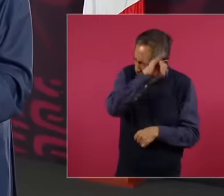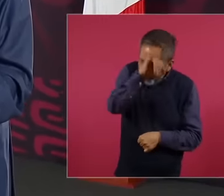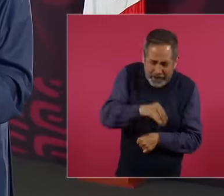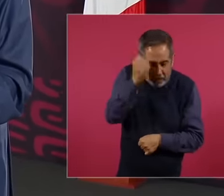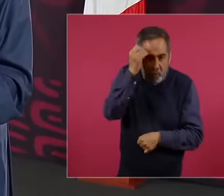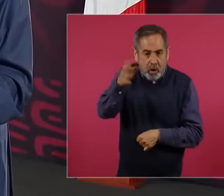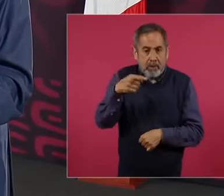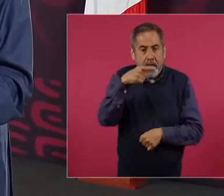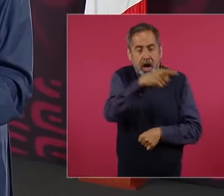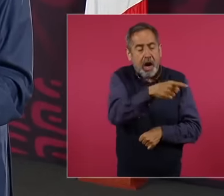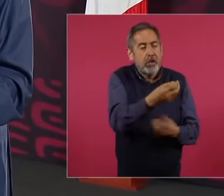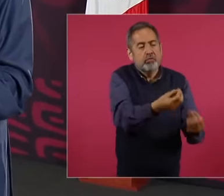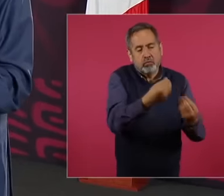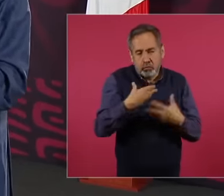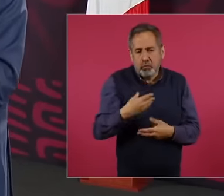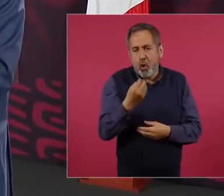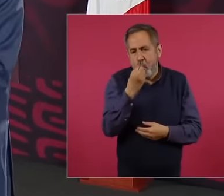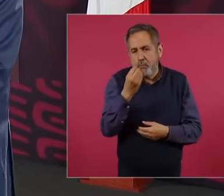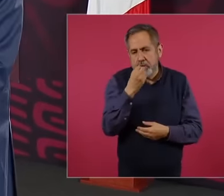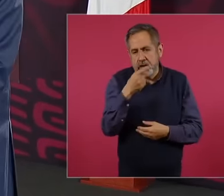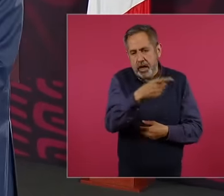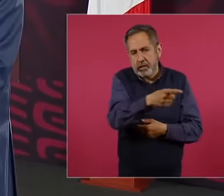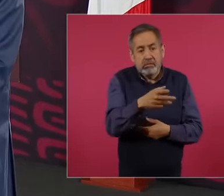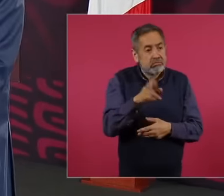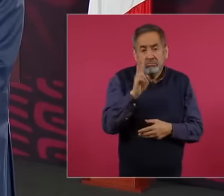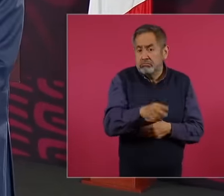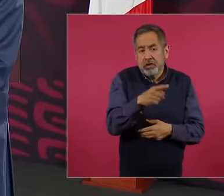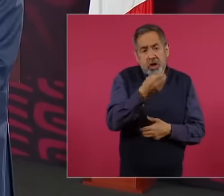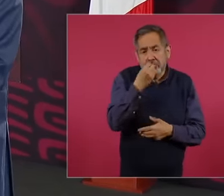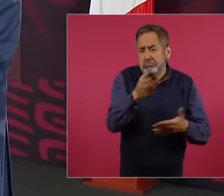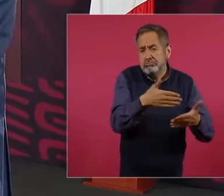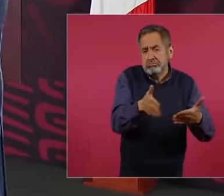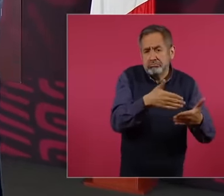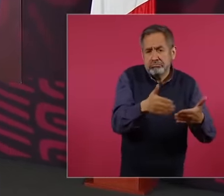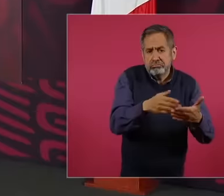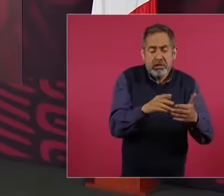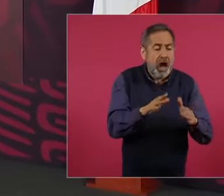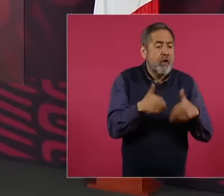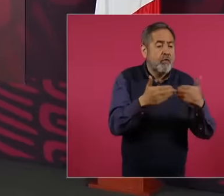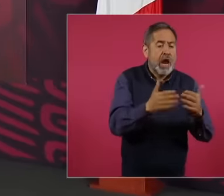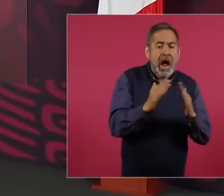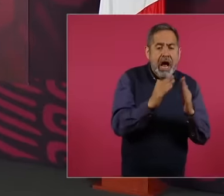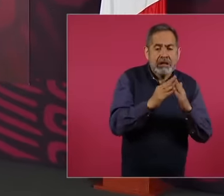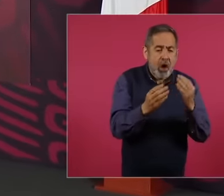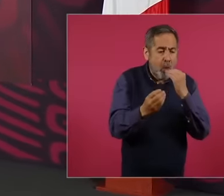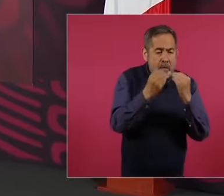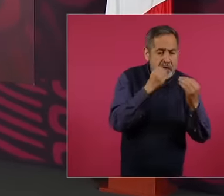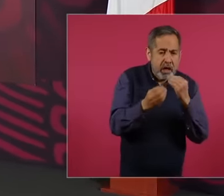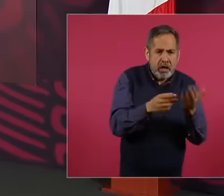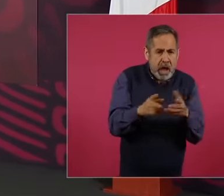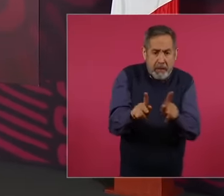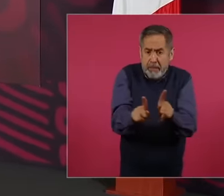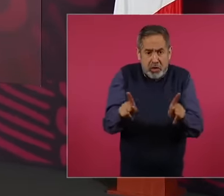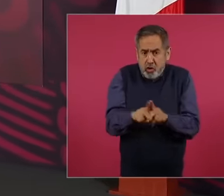who gave us food, that is, she dedicated herself to that, she put some tables outside her house in the patio of her house